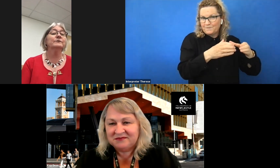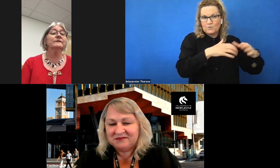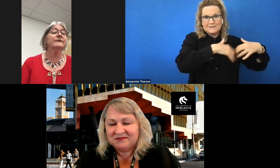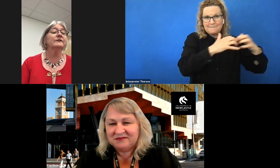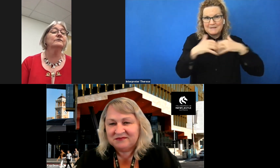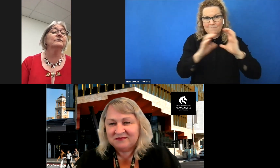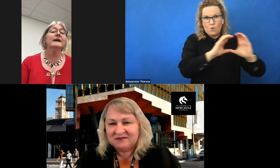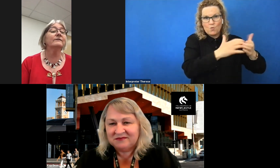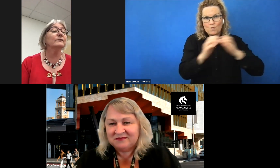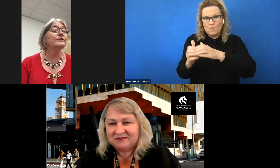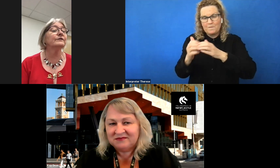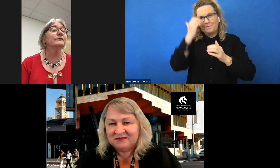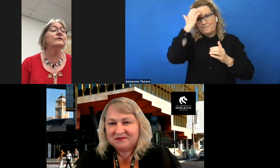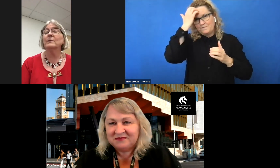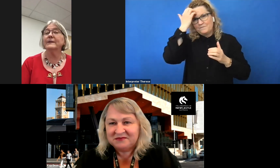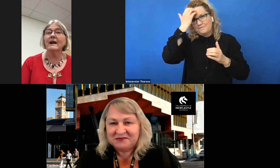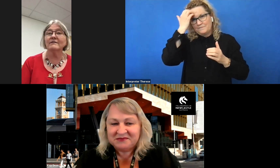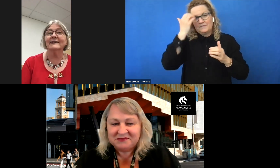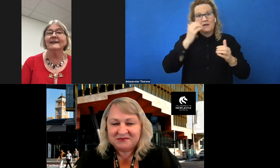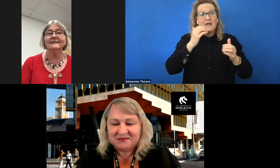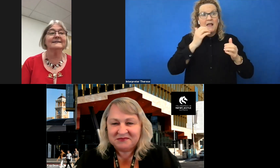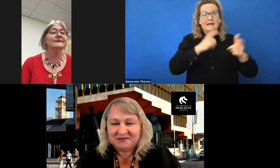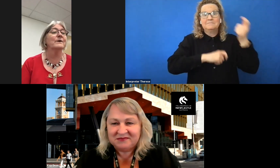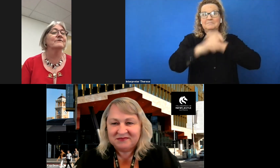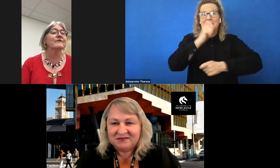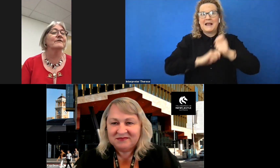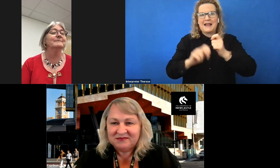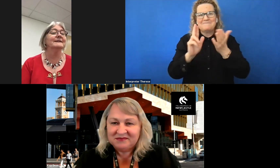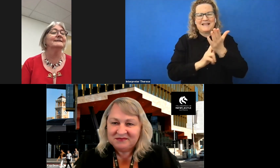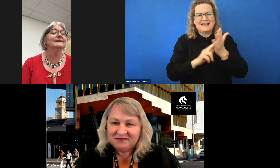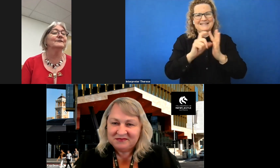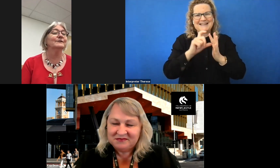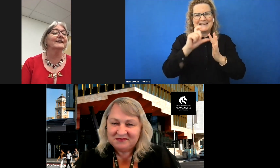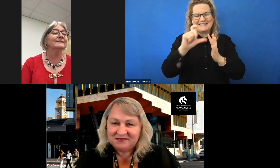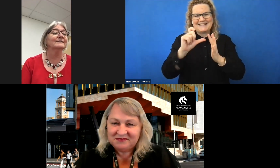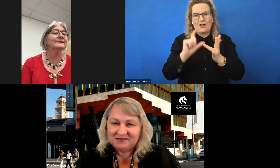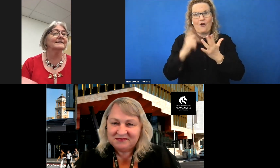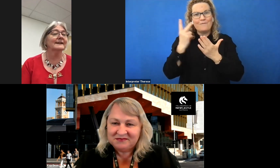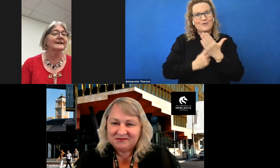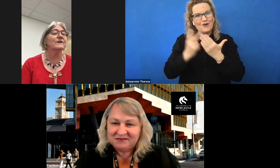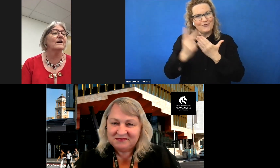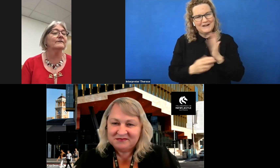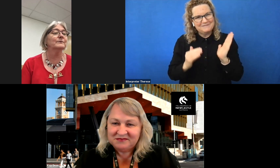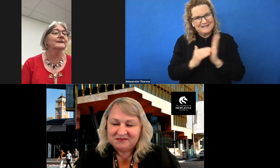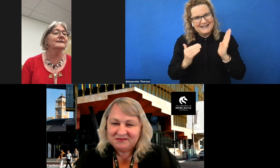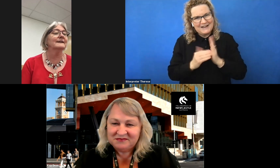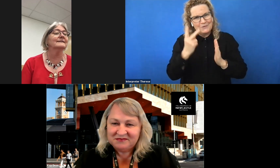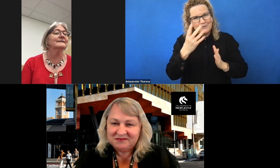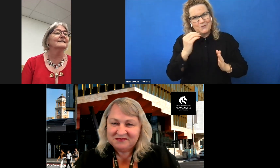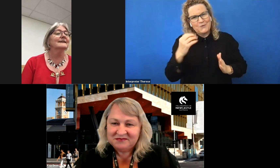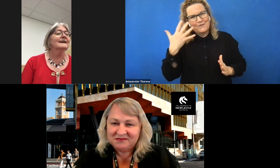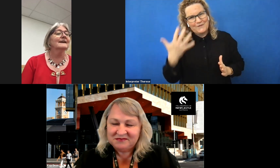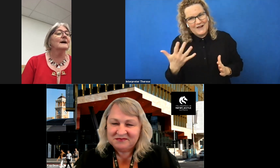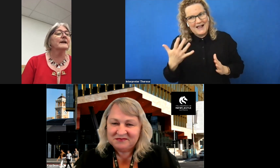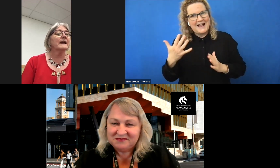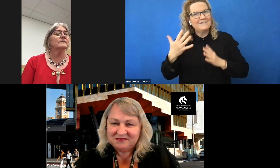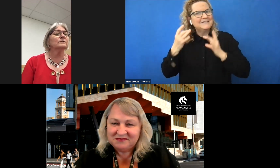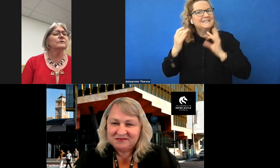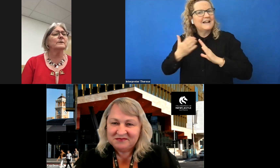to its eventual evolution of what the current NDCO program is in 2005 when it started. Kay has also